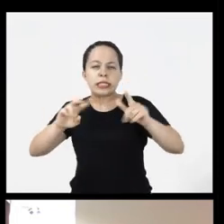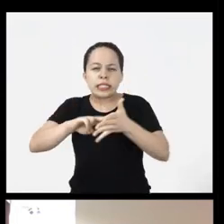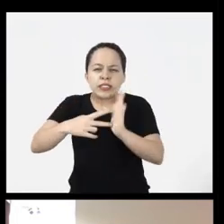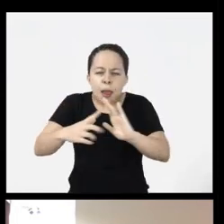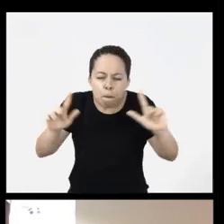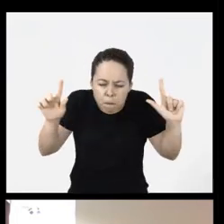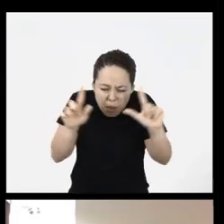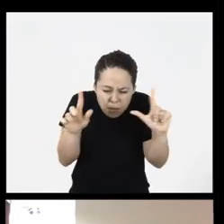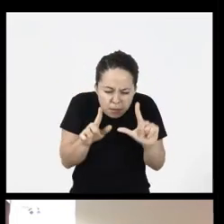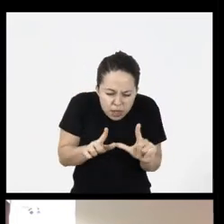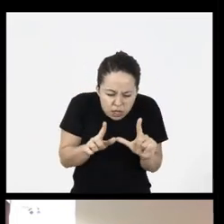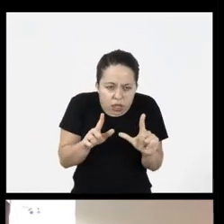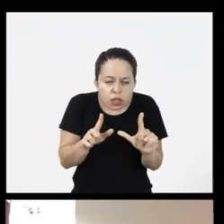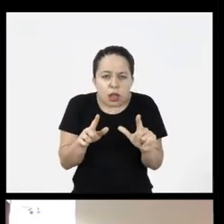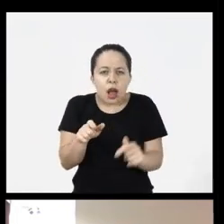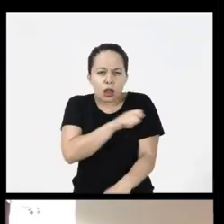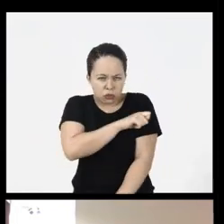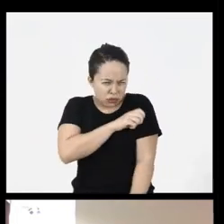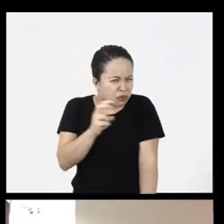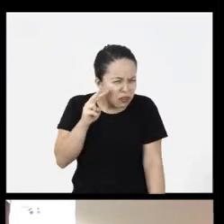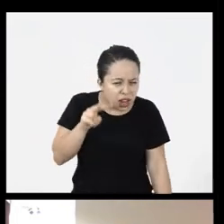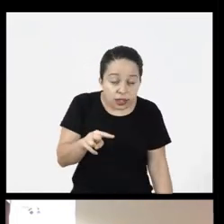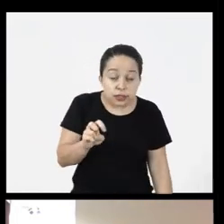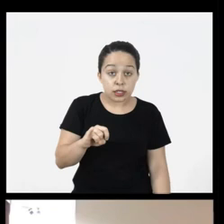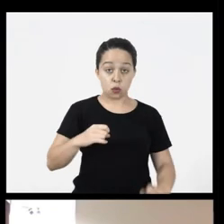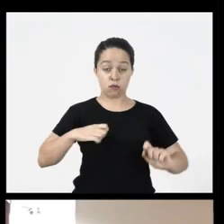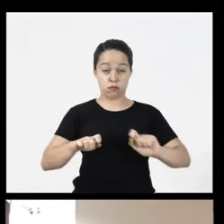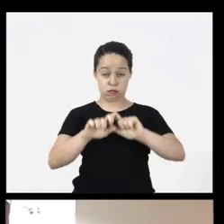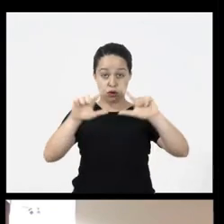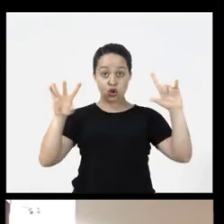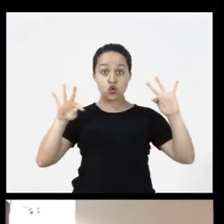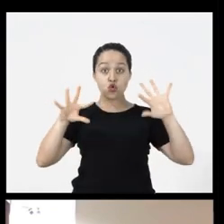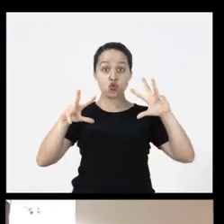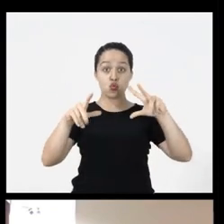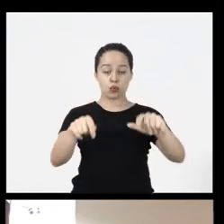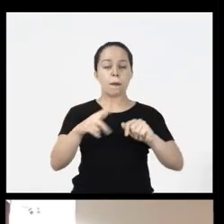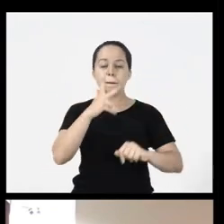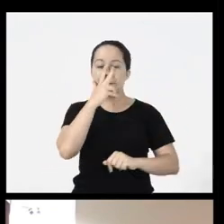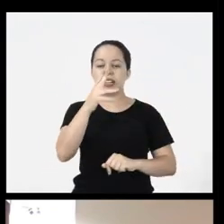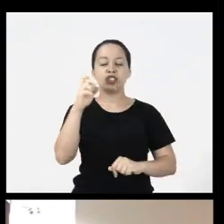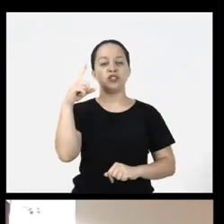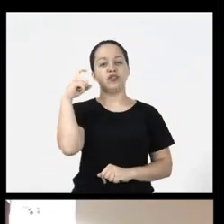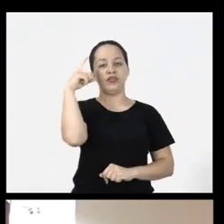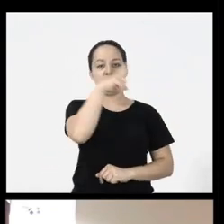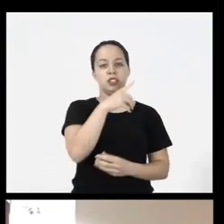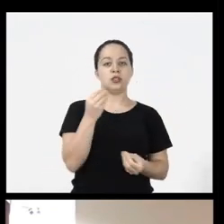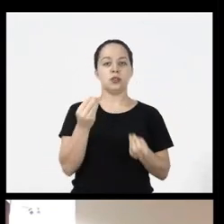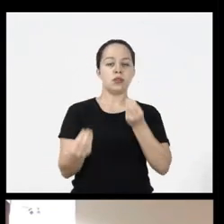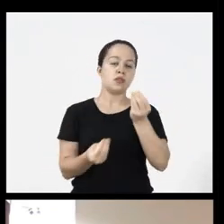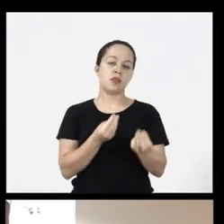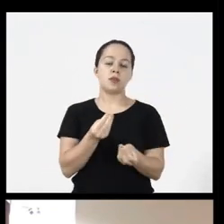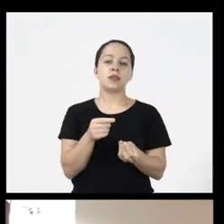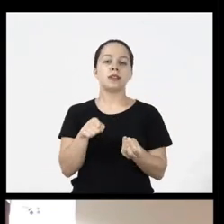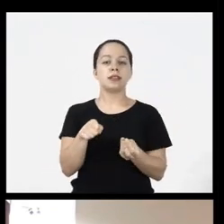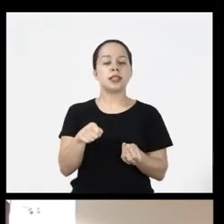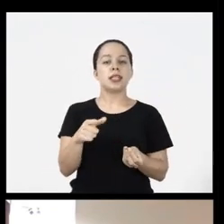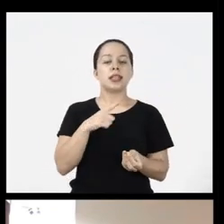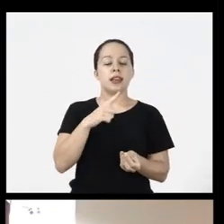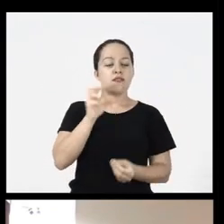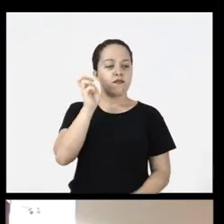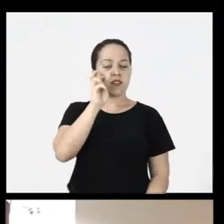that window is not super small because when viewing everything it is complicated to have access to